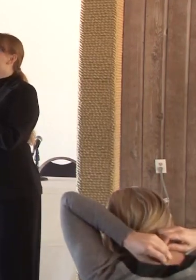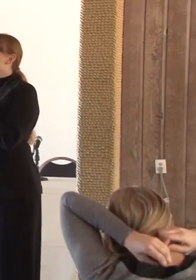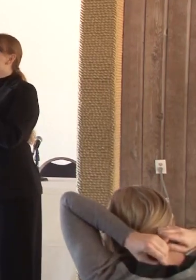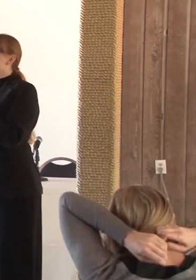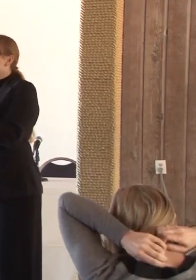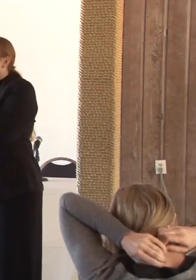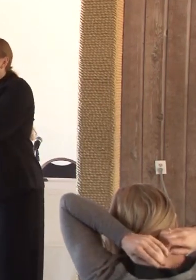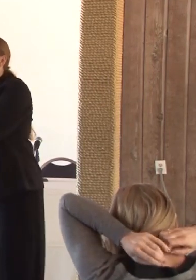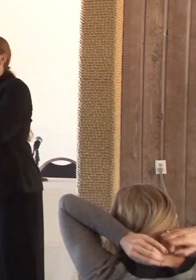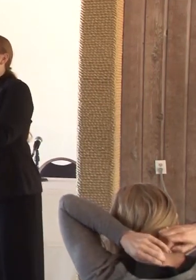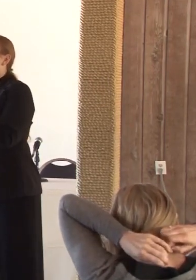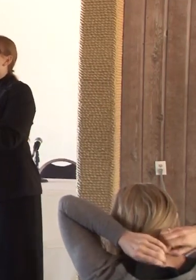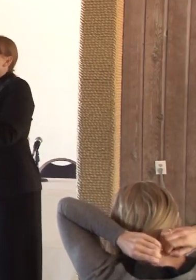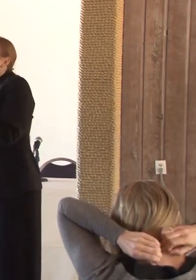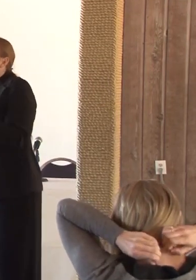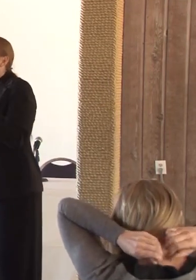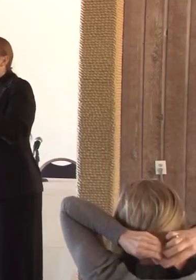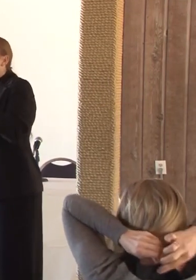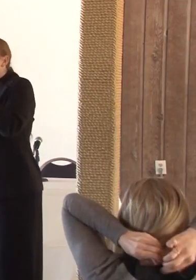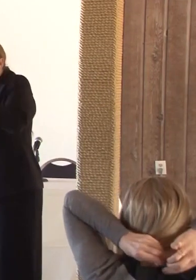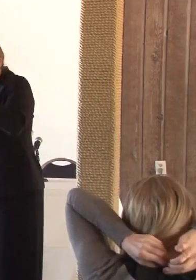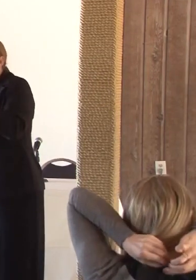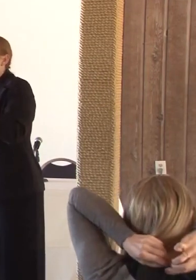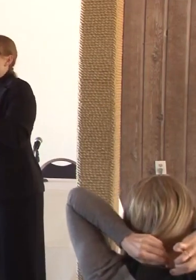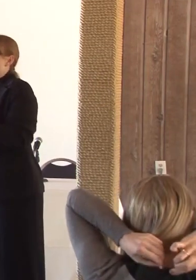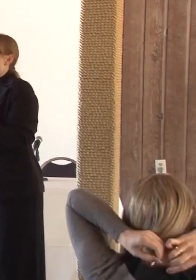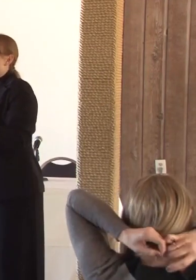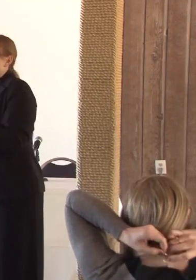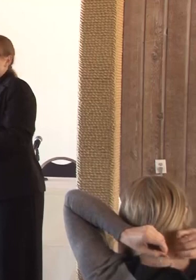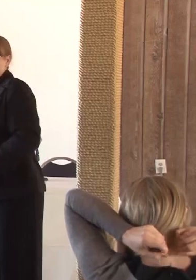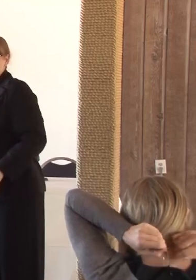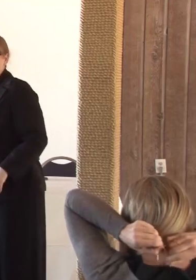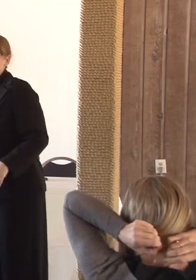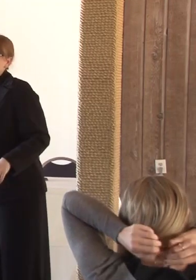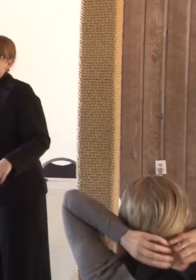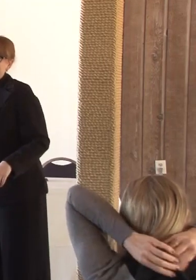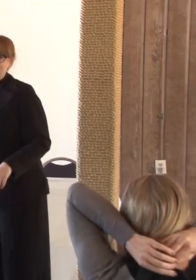There's also water in there. I mean if you need anything please reach out